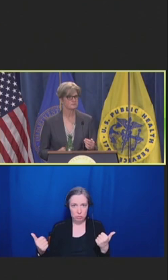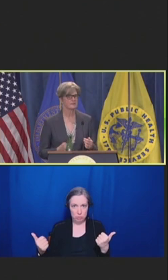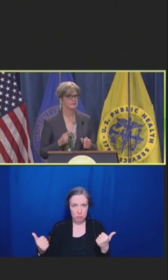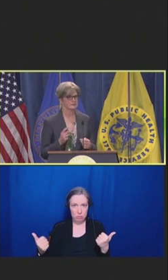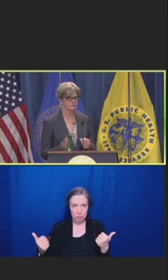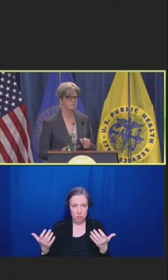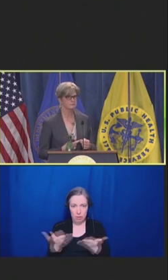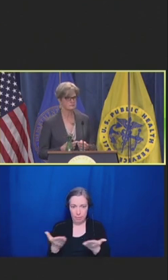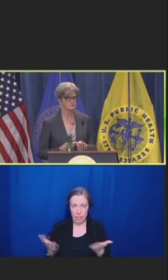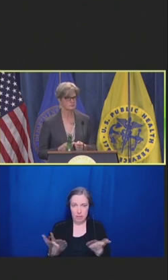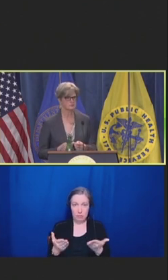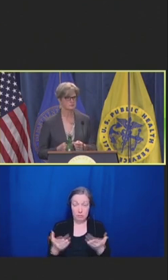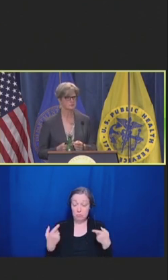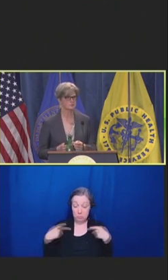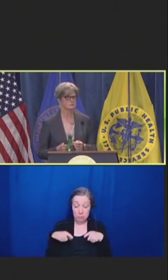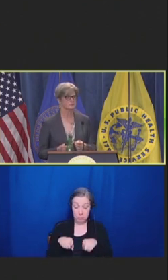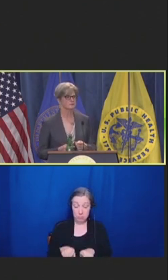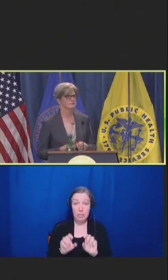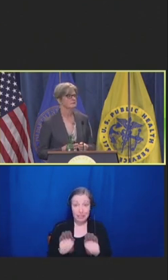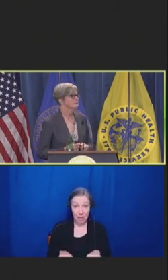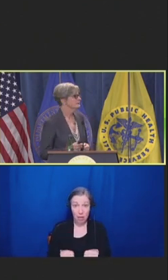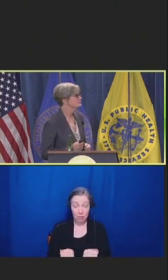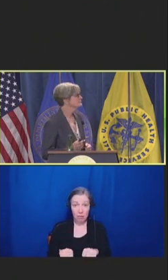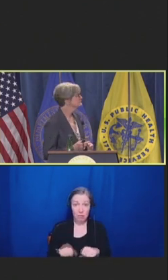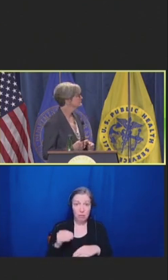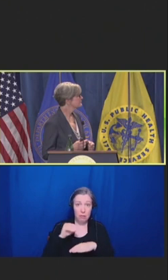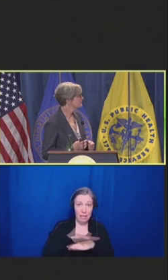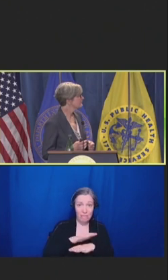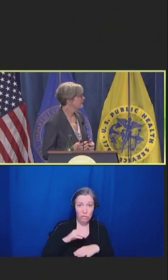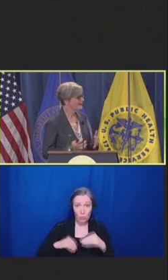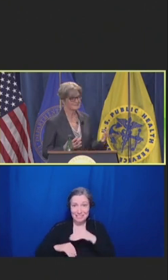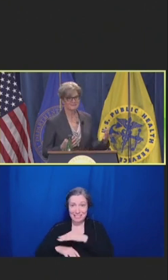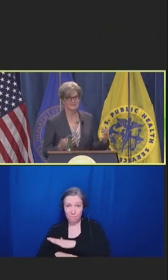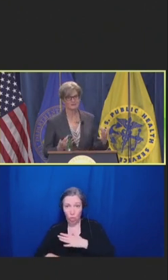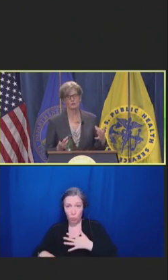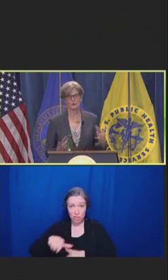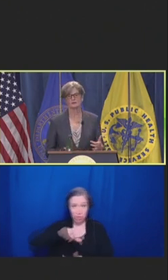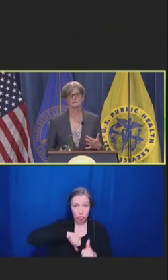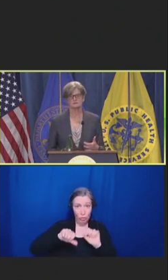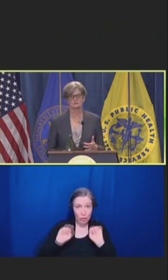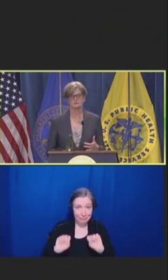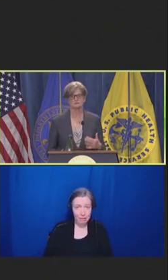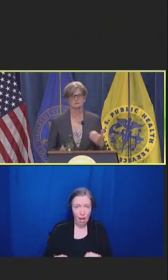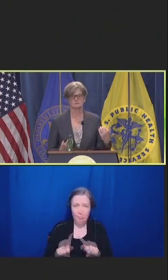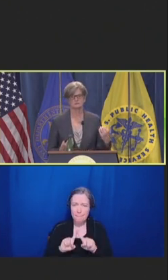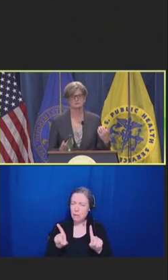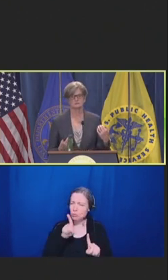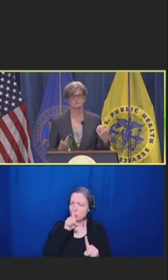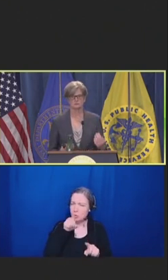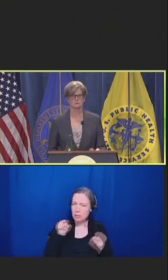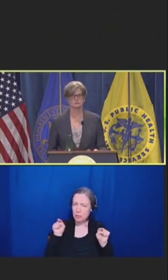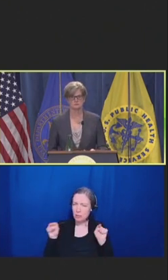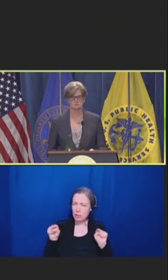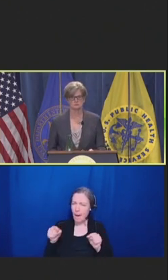They can influence each other and they require different solutions.